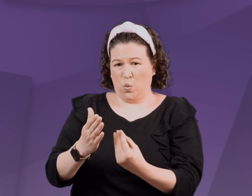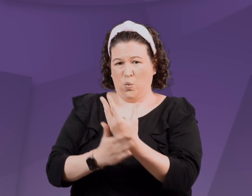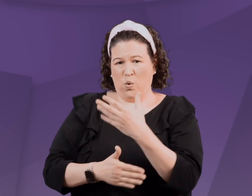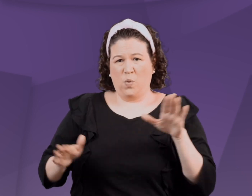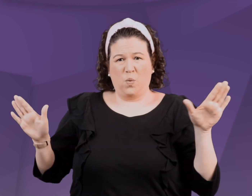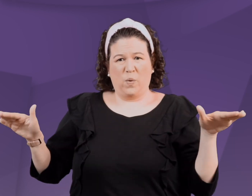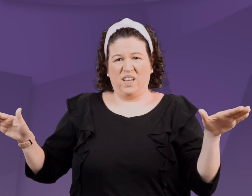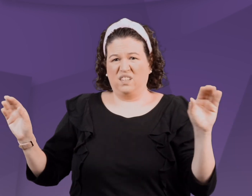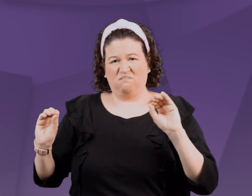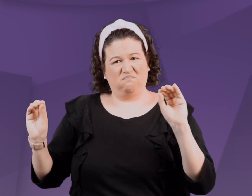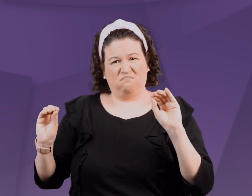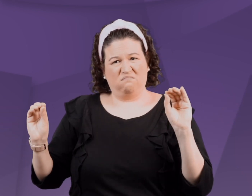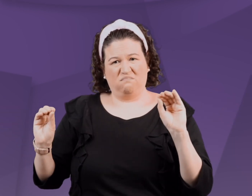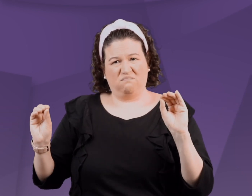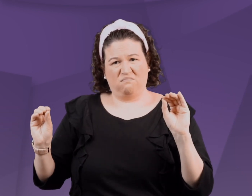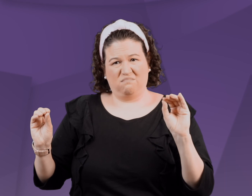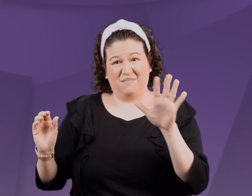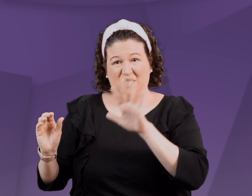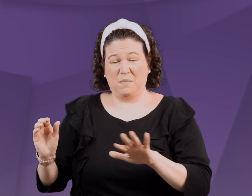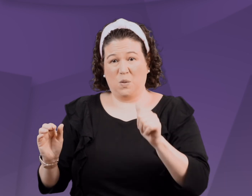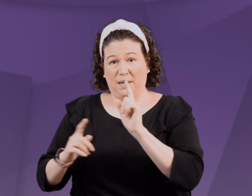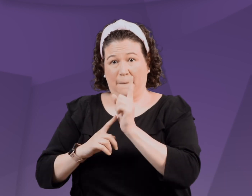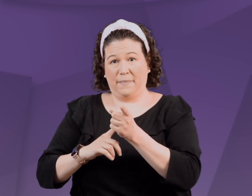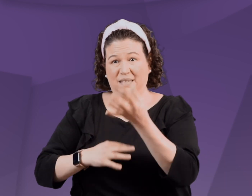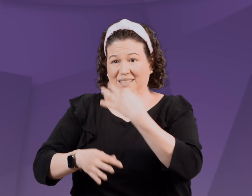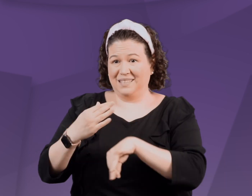The second butterfly never did sprout wings